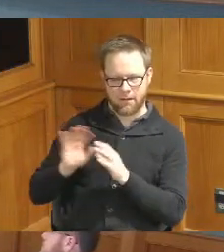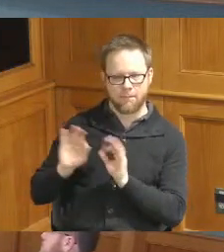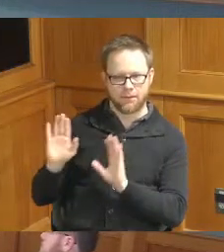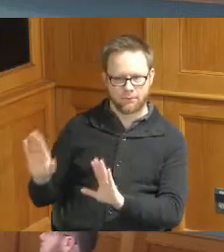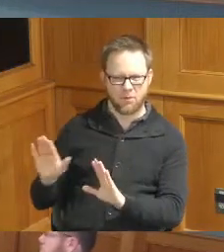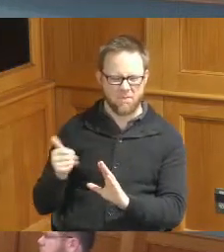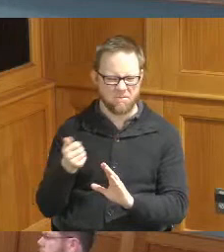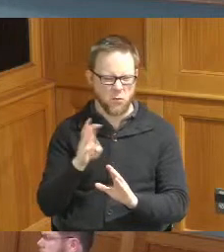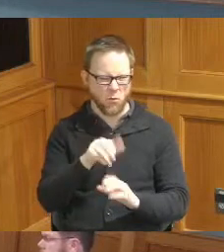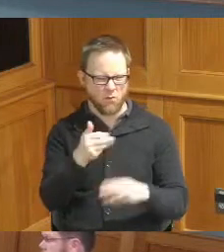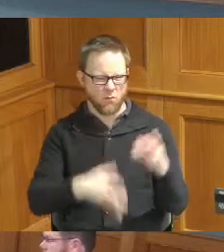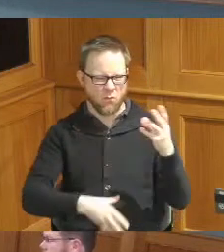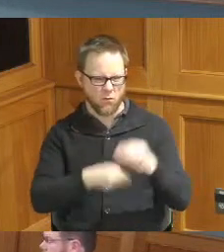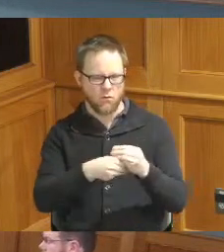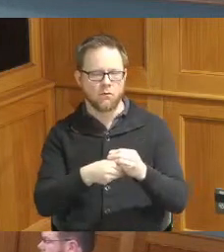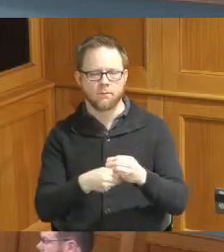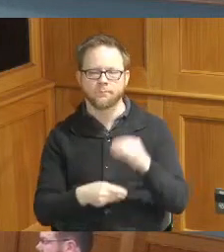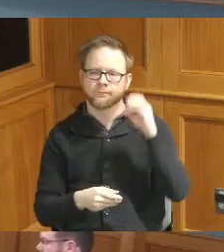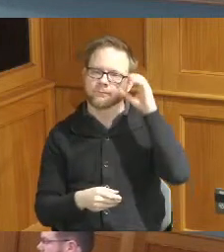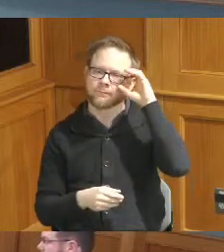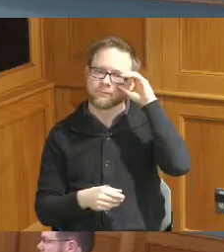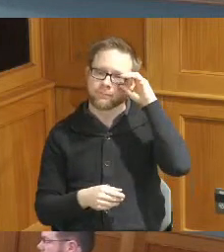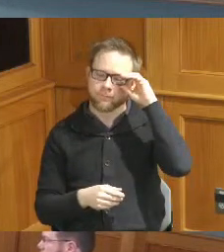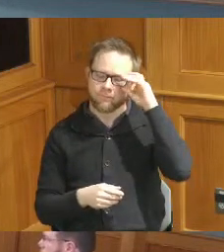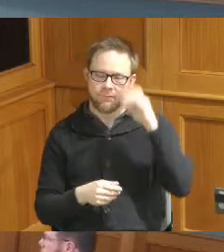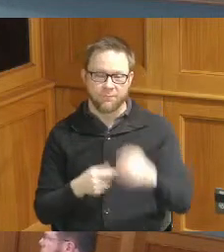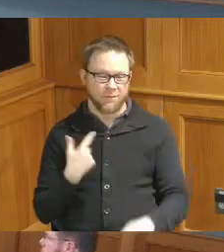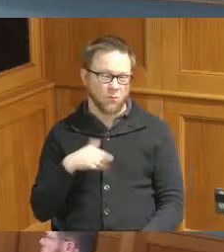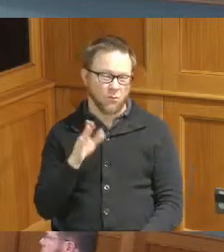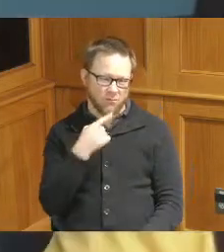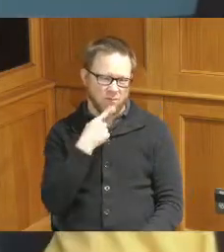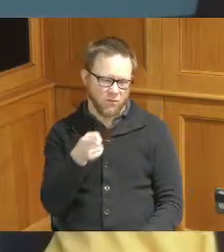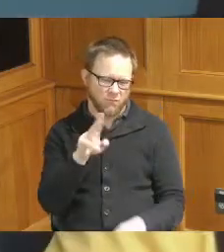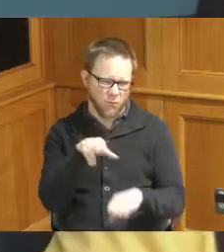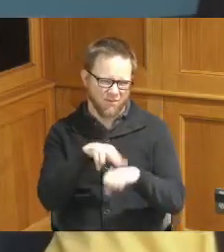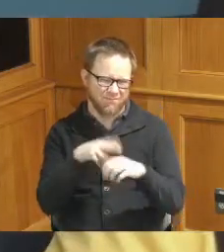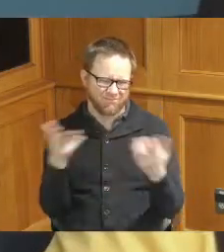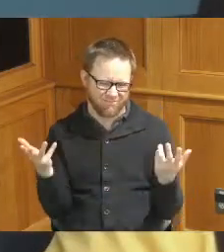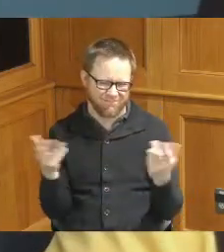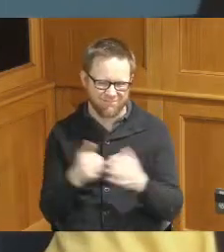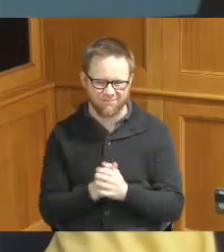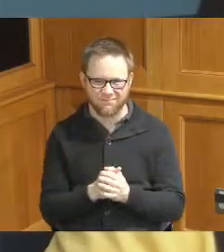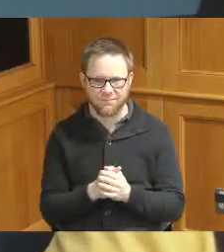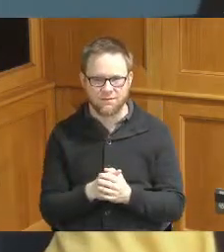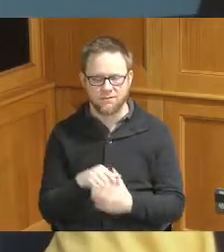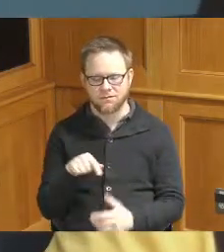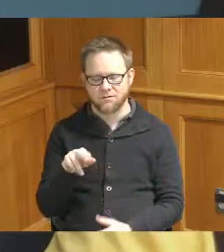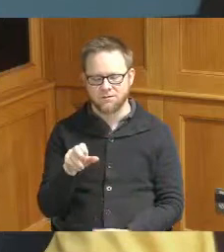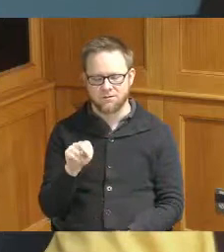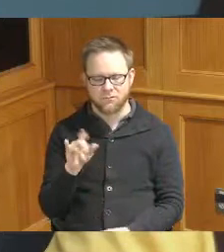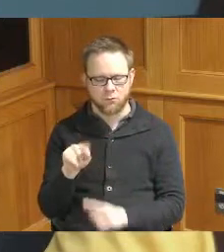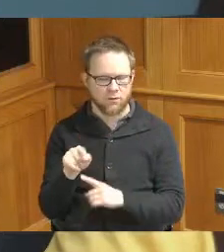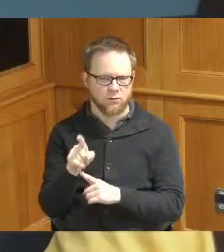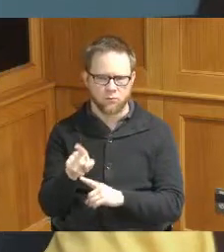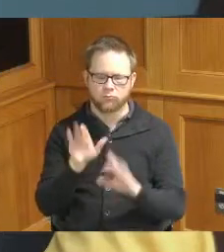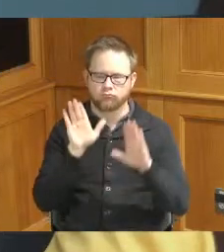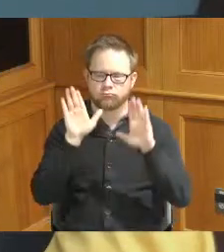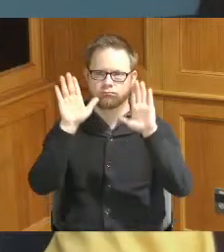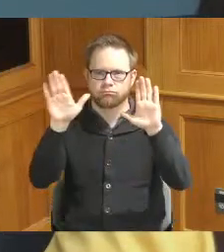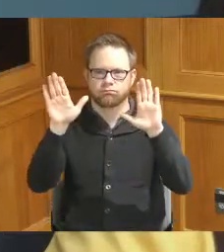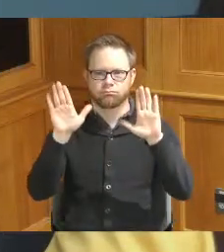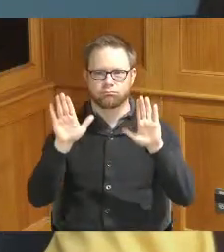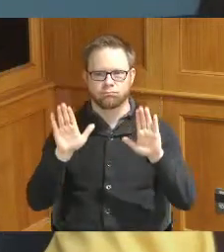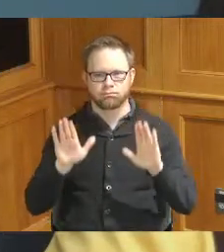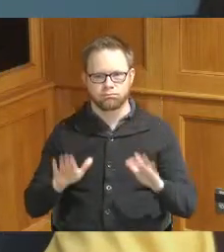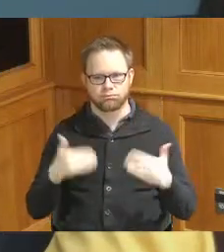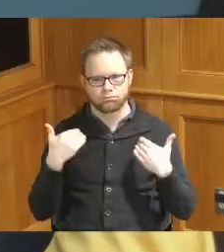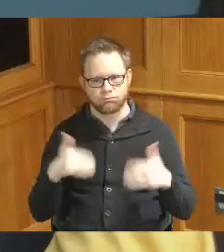other things to say we'll miss you of course Quentin you are marvelous you are responsible